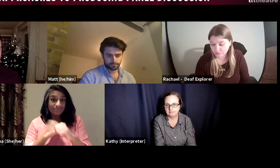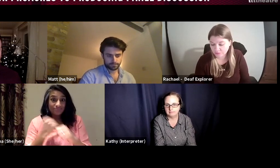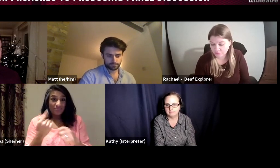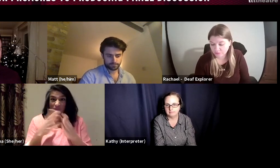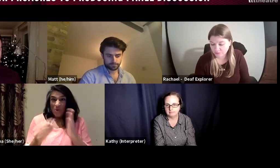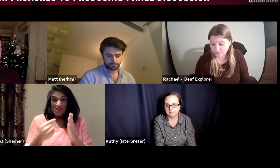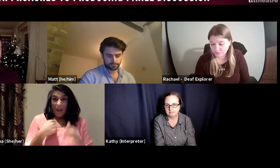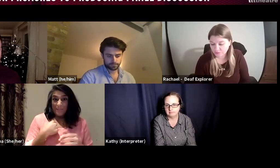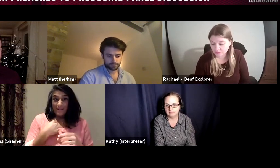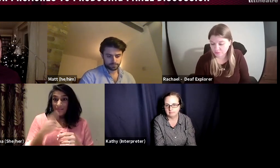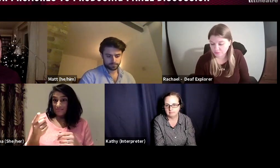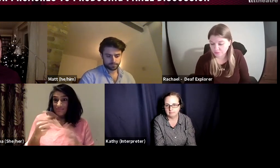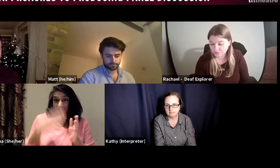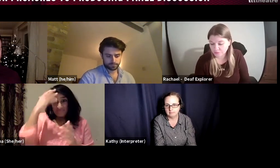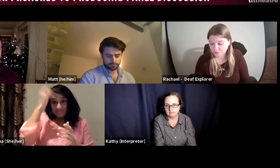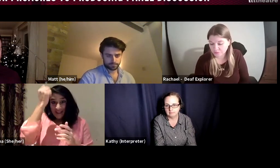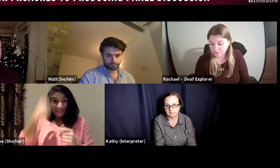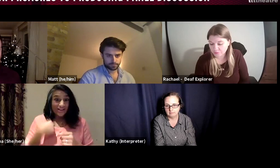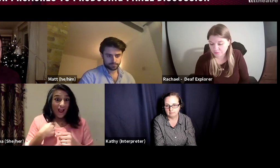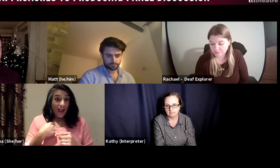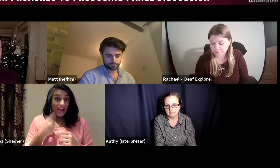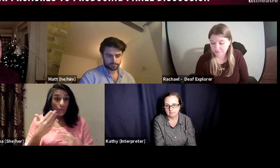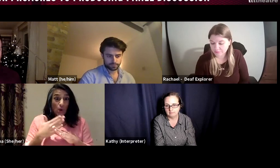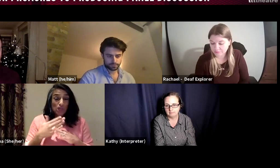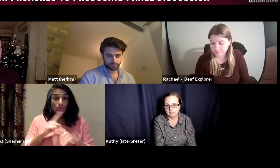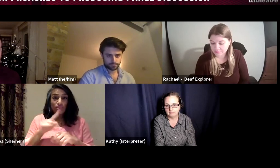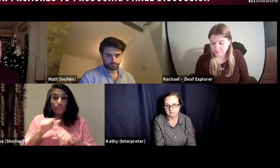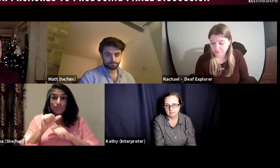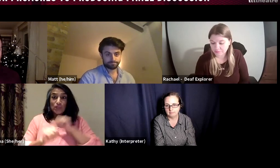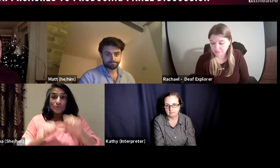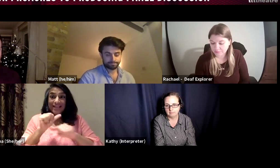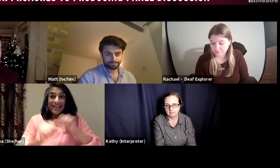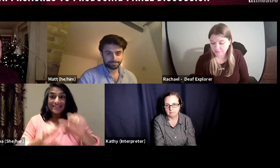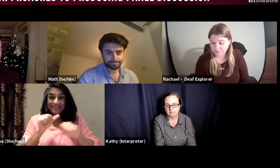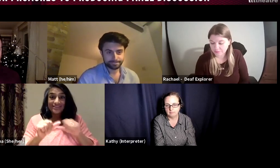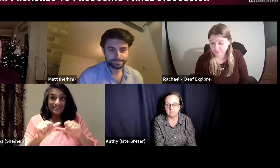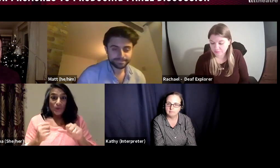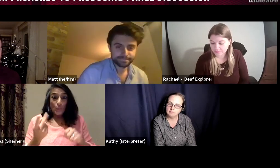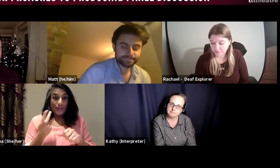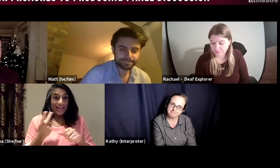take on the marketing as well, for example, Matt and I when we worked on the Process,